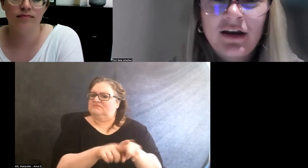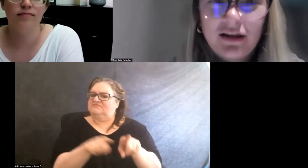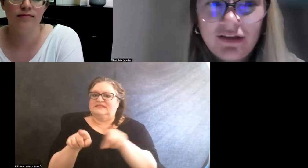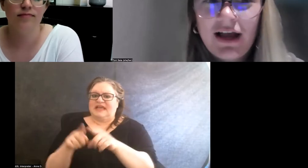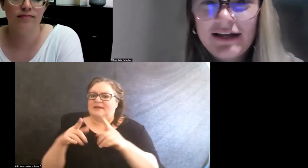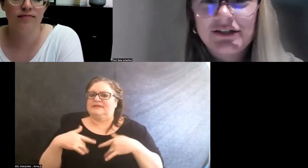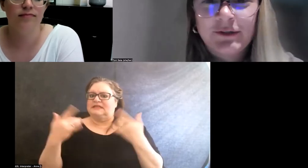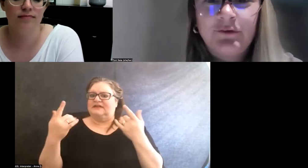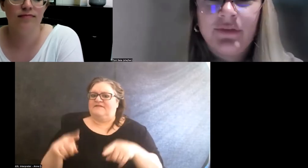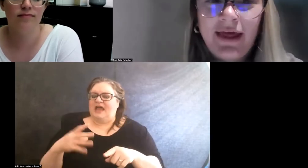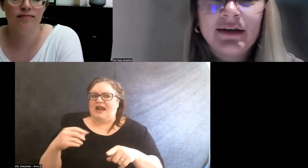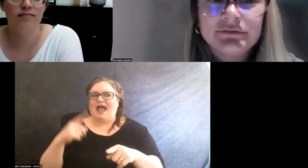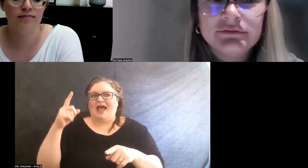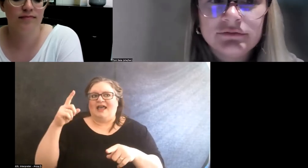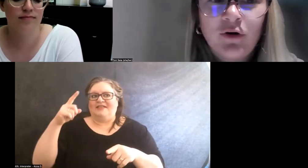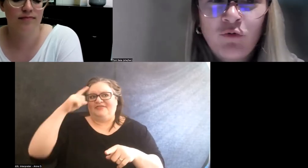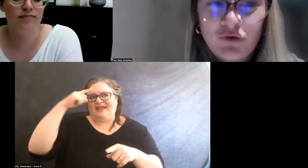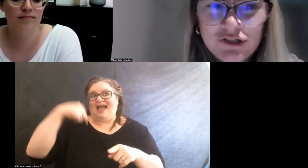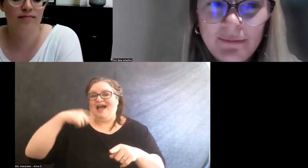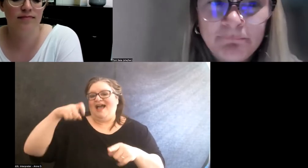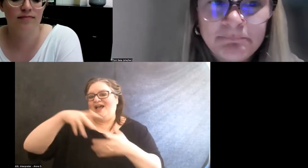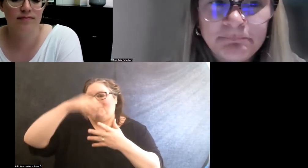and I think I had to learn that over time.